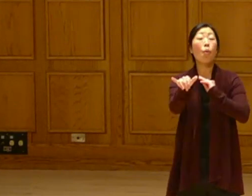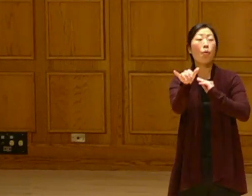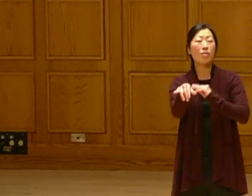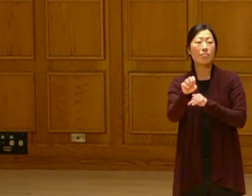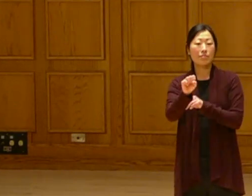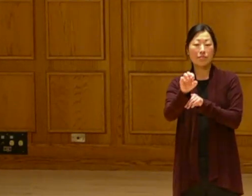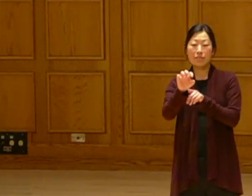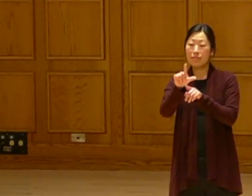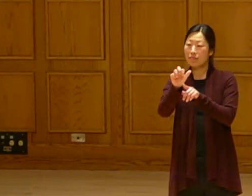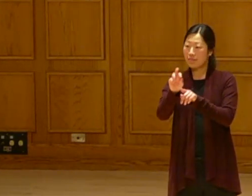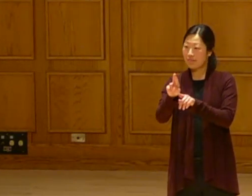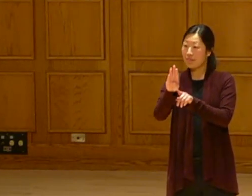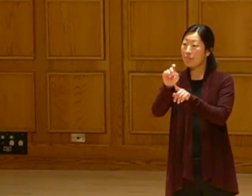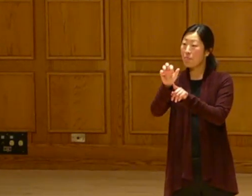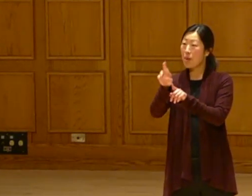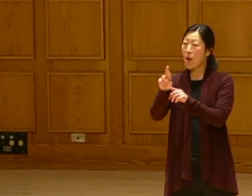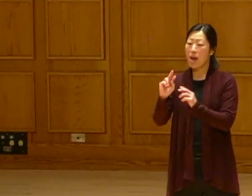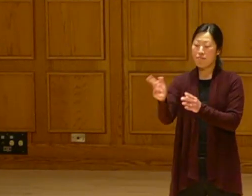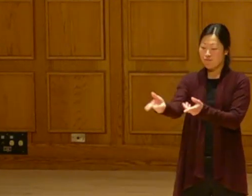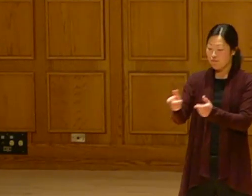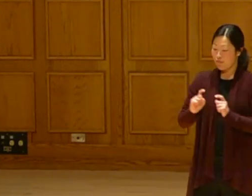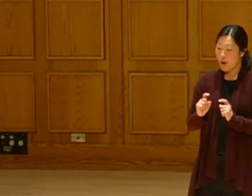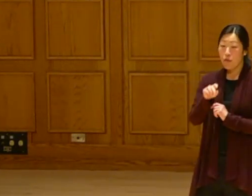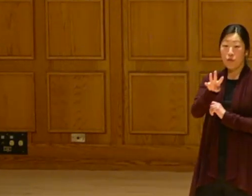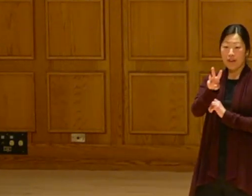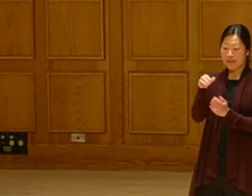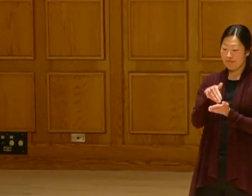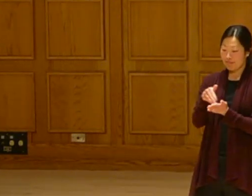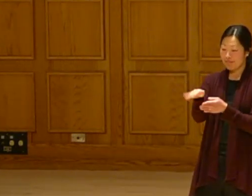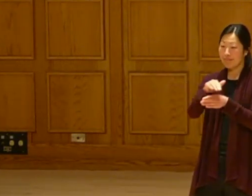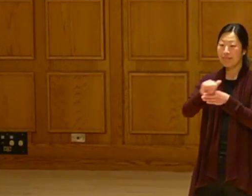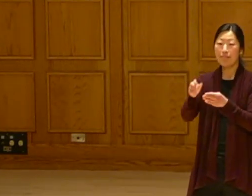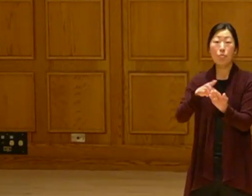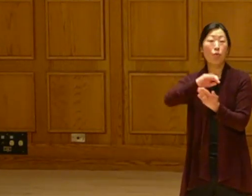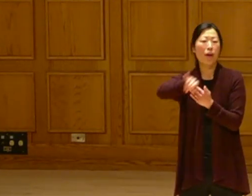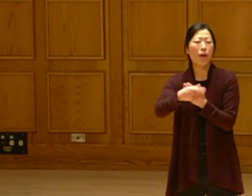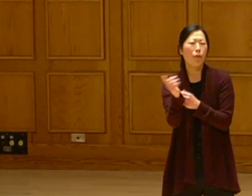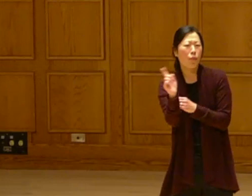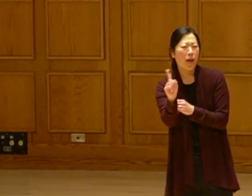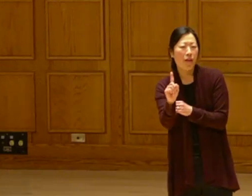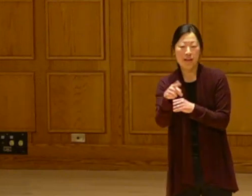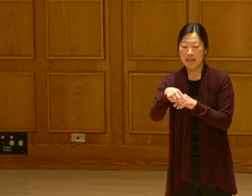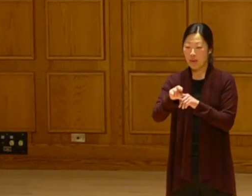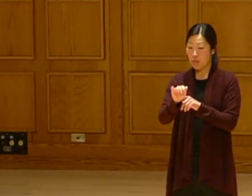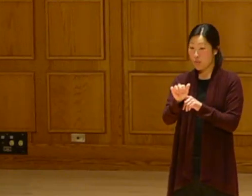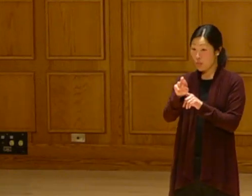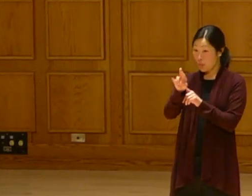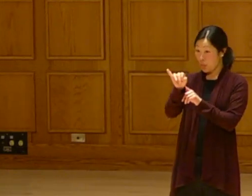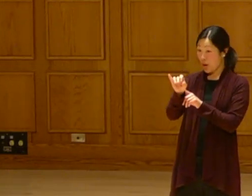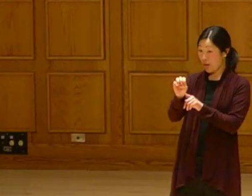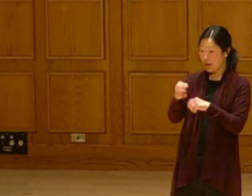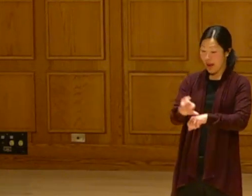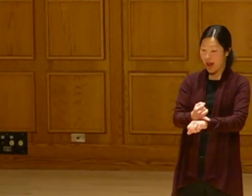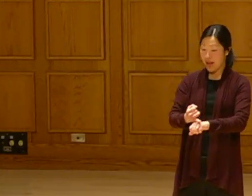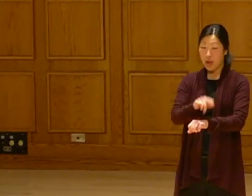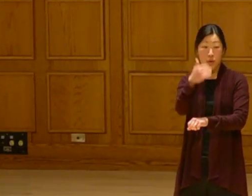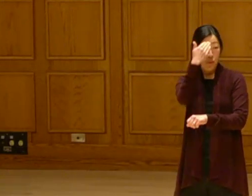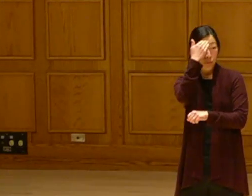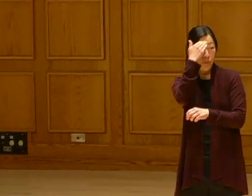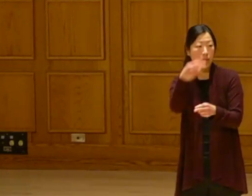We -- by the way Solar Bear was awarded the $46 million project in